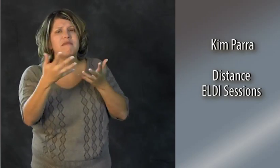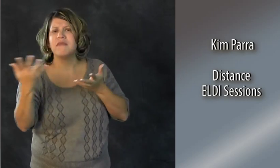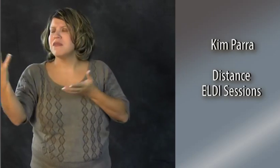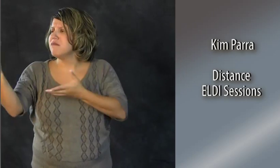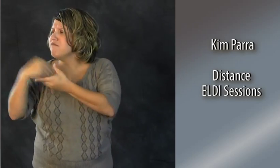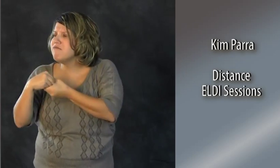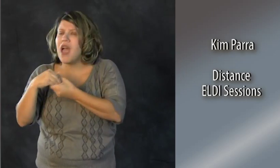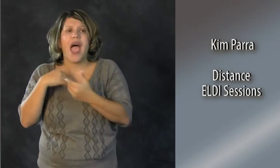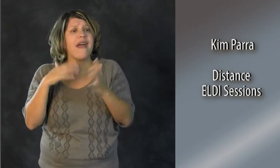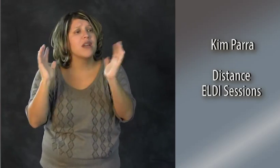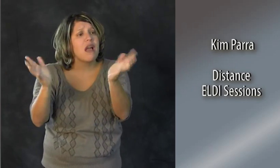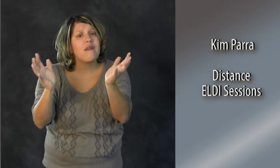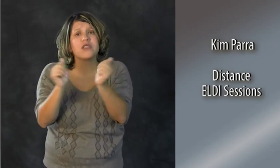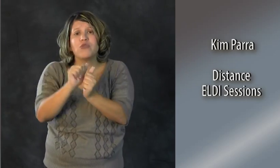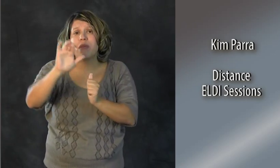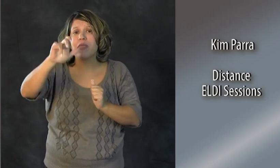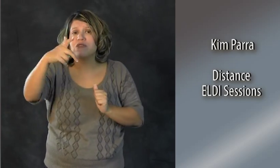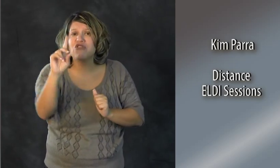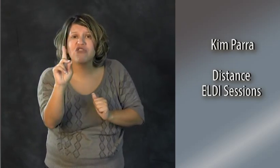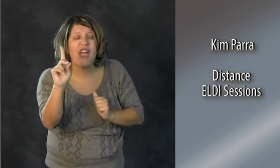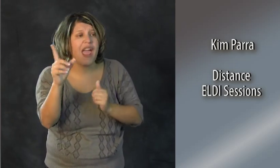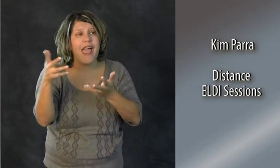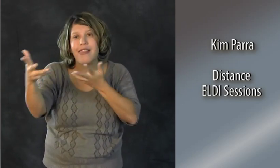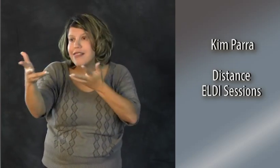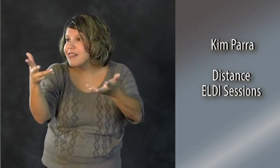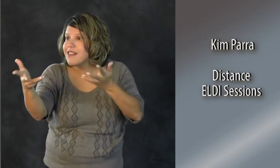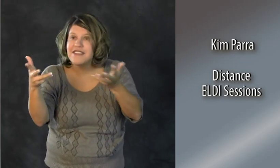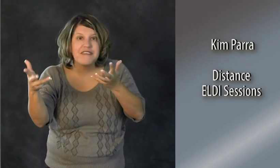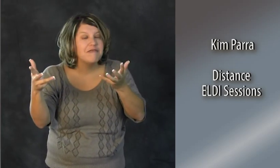and also include your child in this discussion.